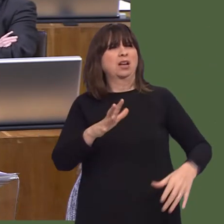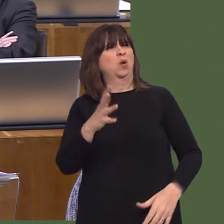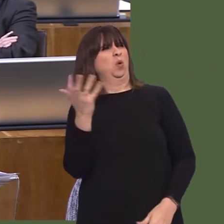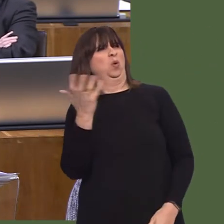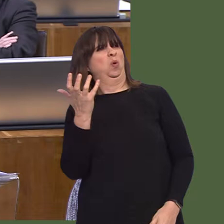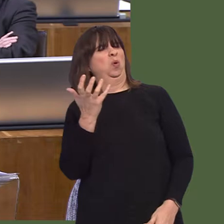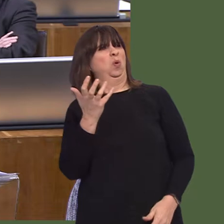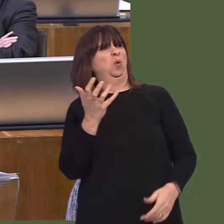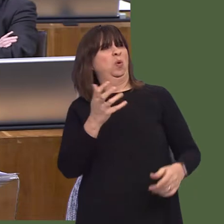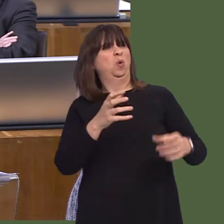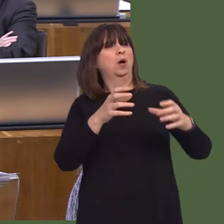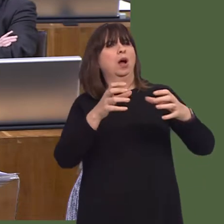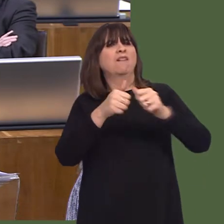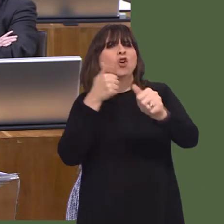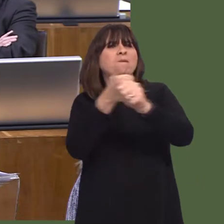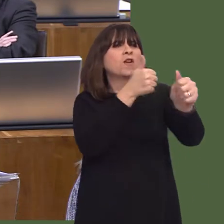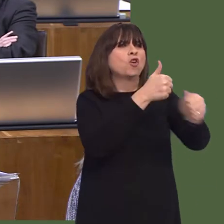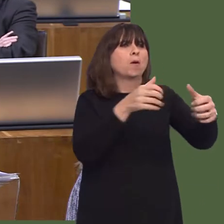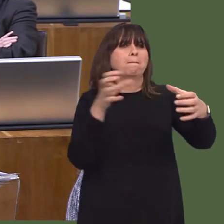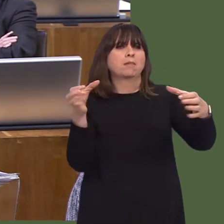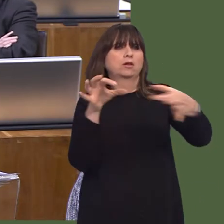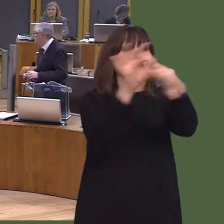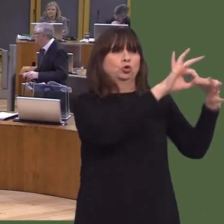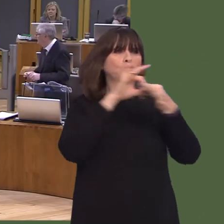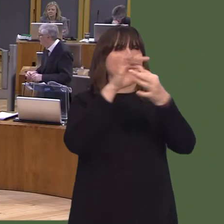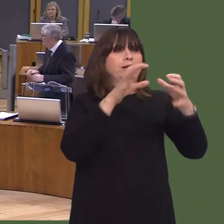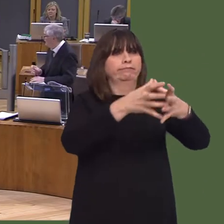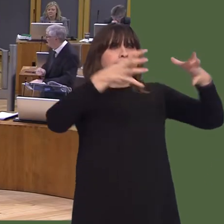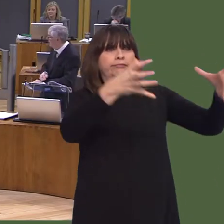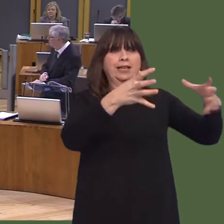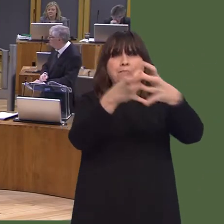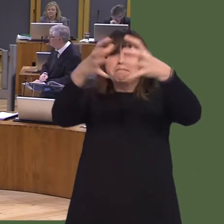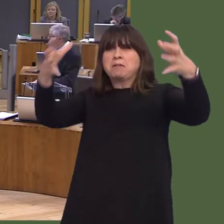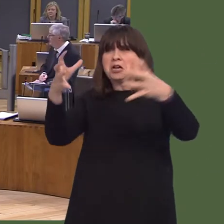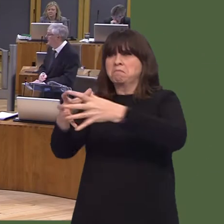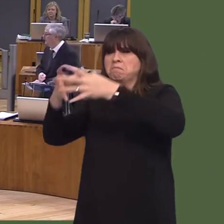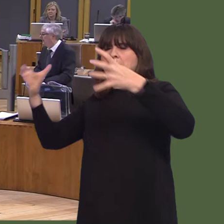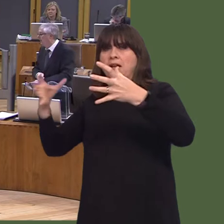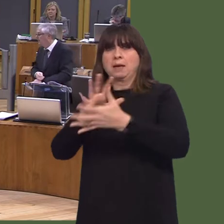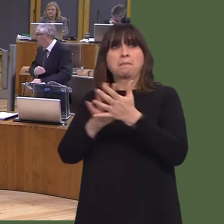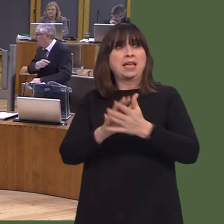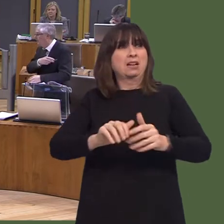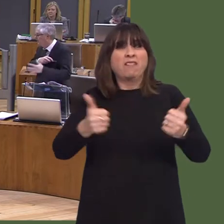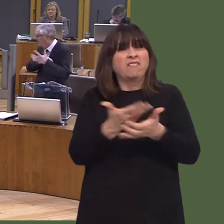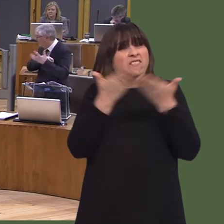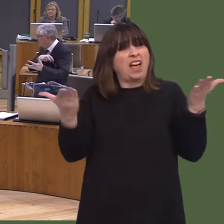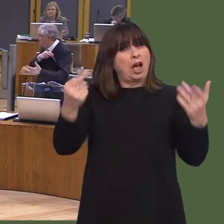set out in 'Taking Wales Forward'. Nick Ramsay AM: First Minister, if I can I ask you about dementia care, there's deep